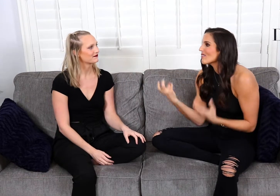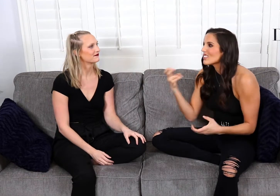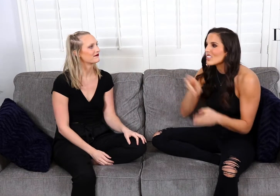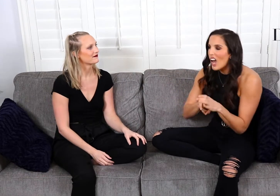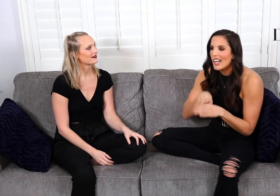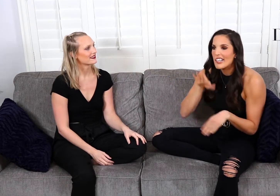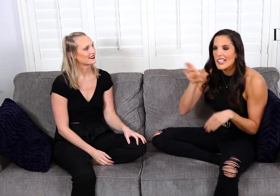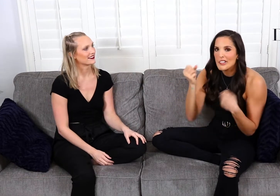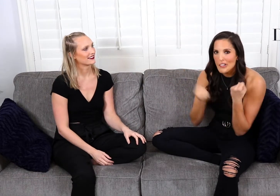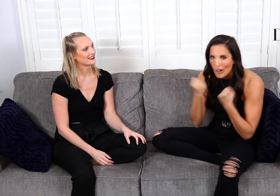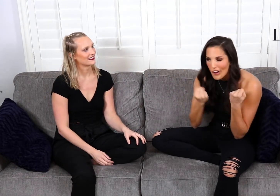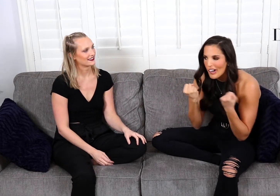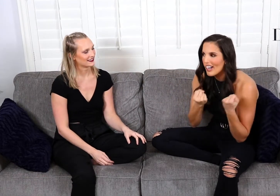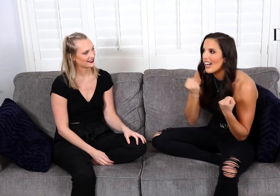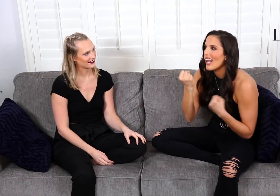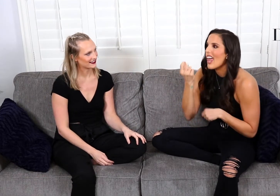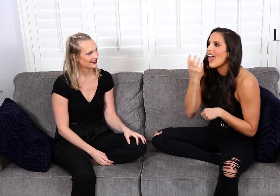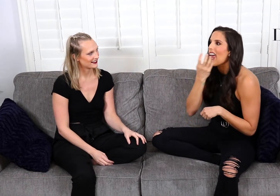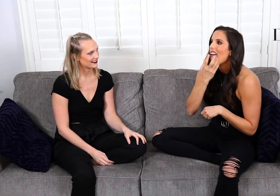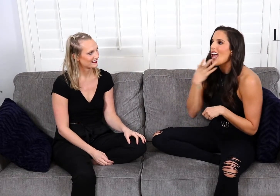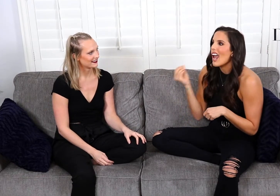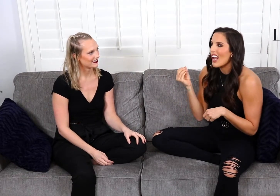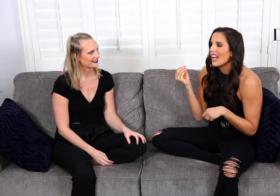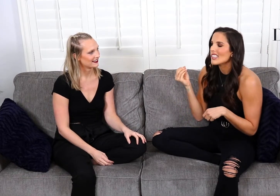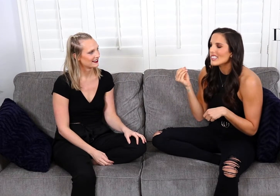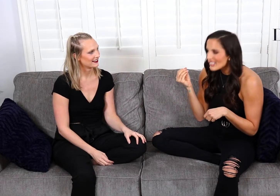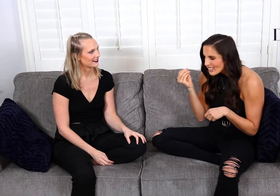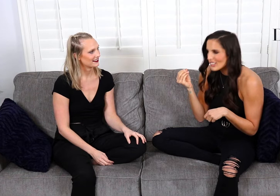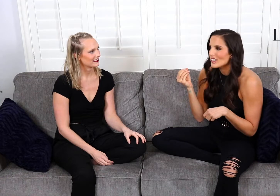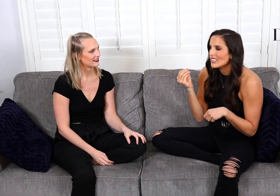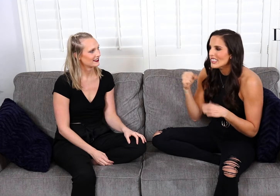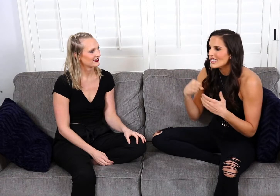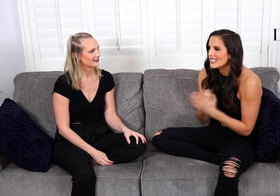And we got in his car, and uh oh...